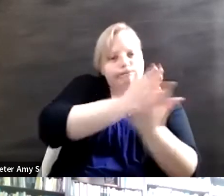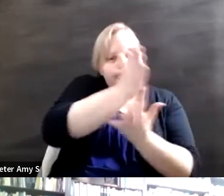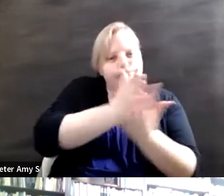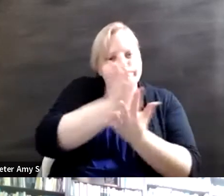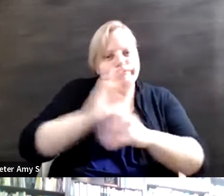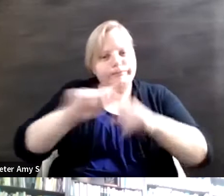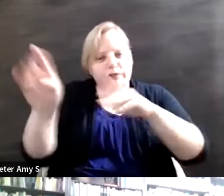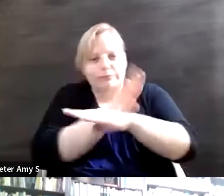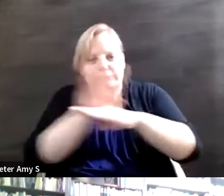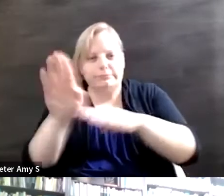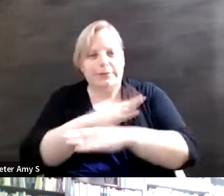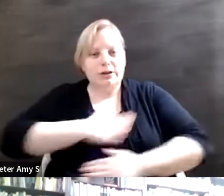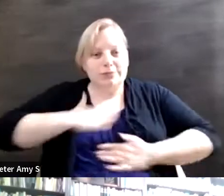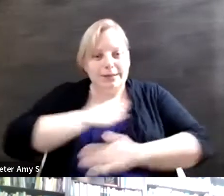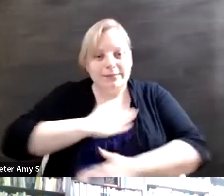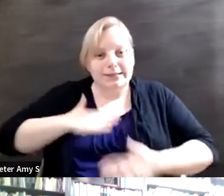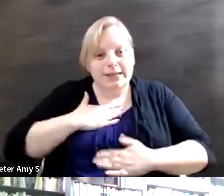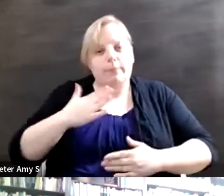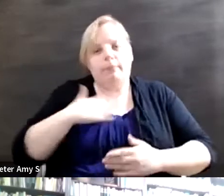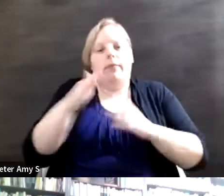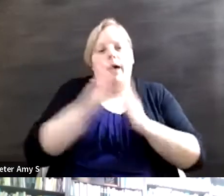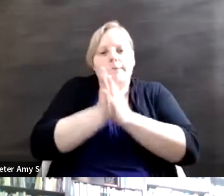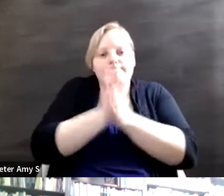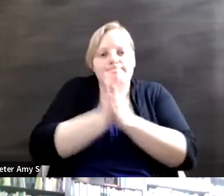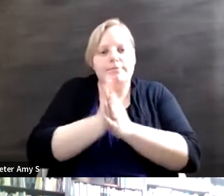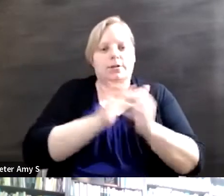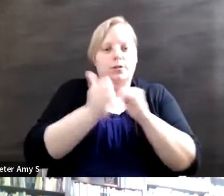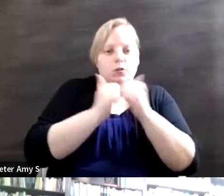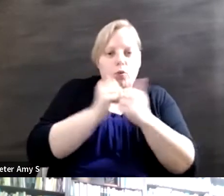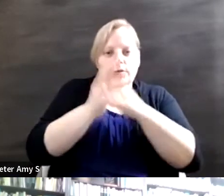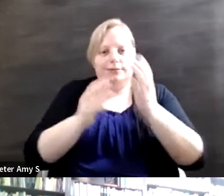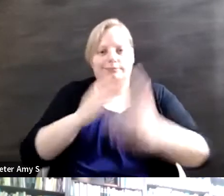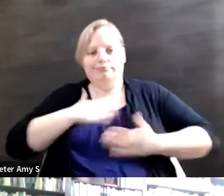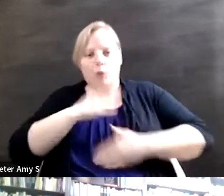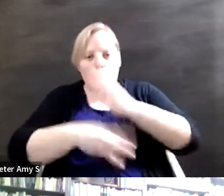my passion lies in the sports and entertainment world and I think that the ability and the